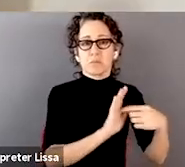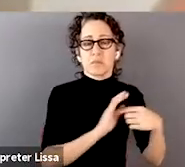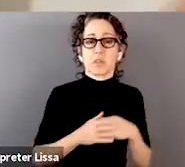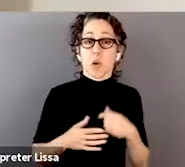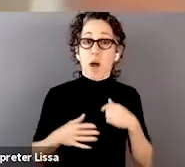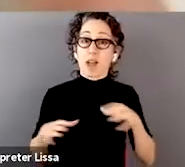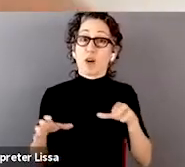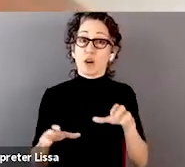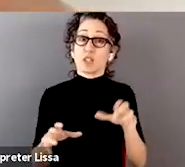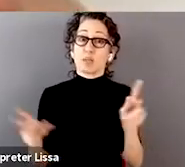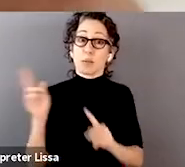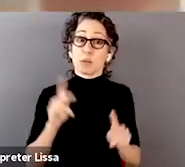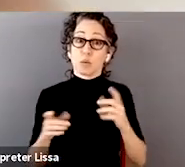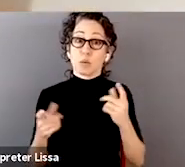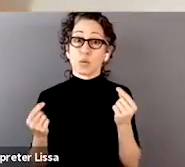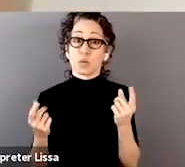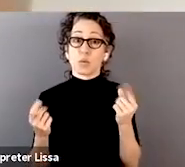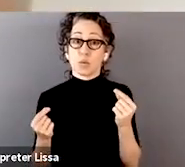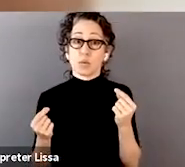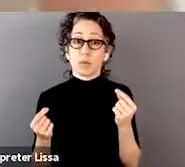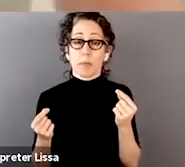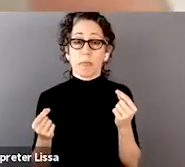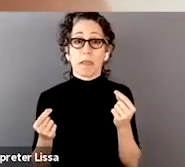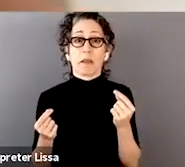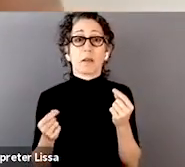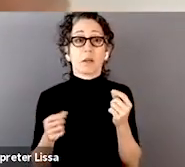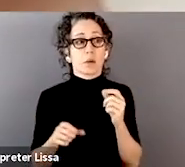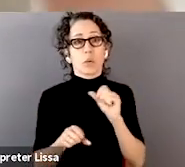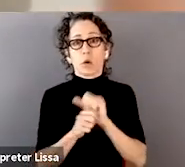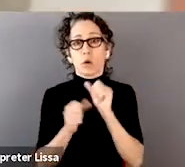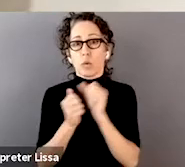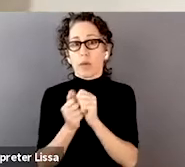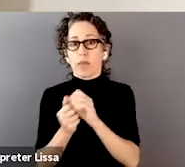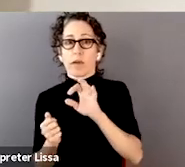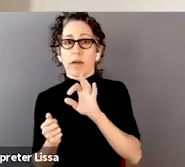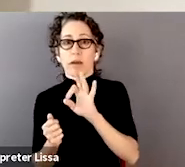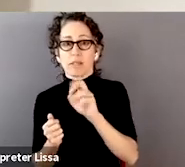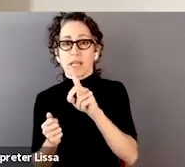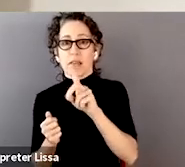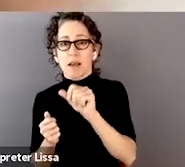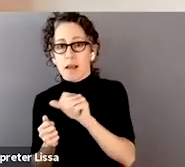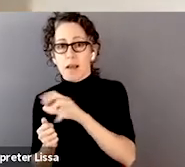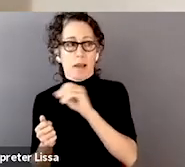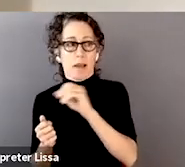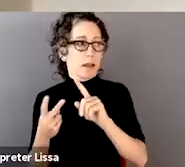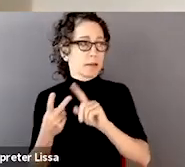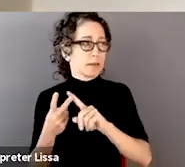is to try to engage with regulatory bodies, like the FDA, or even, you know, speak with the NIH